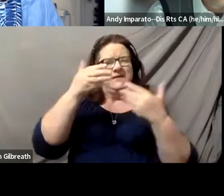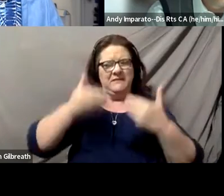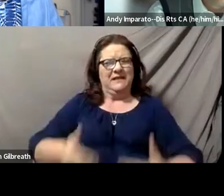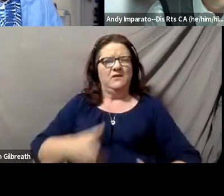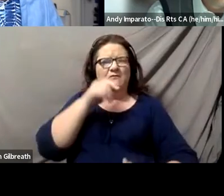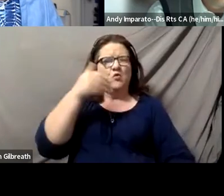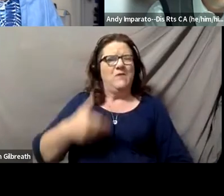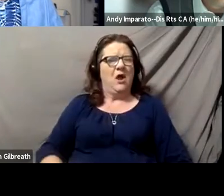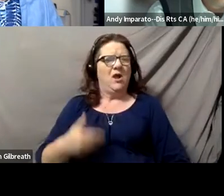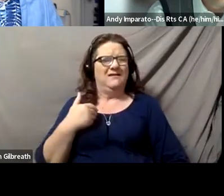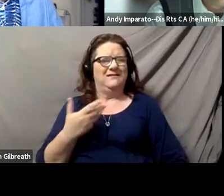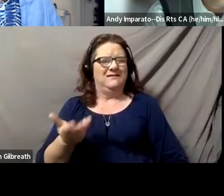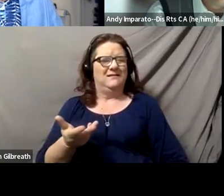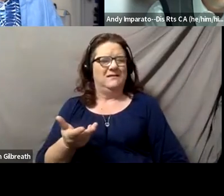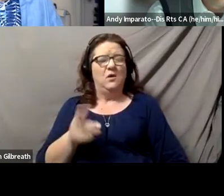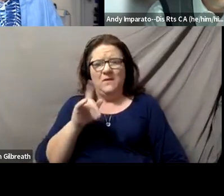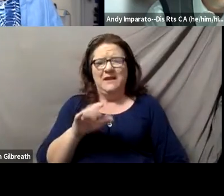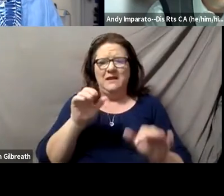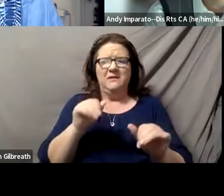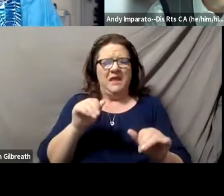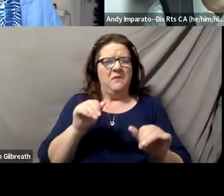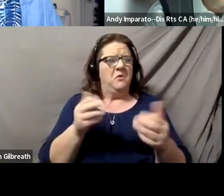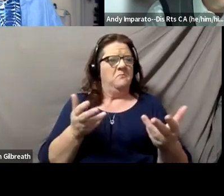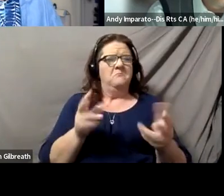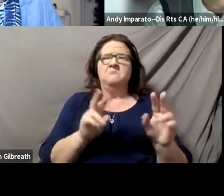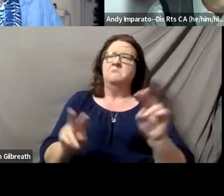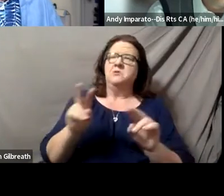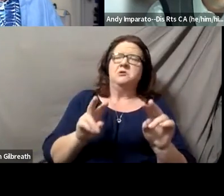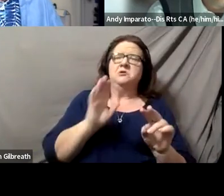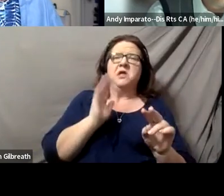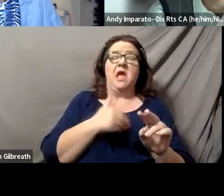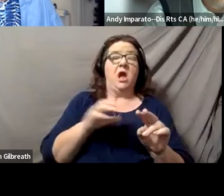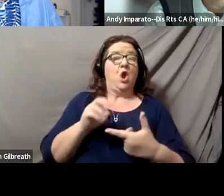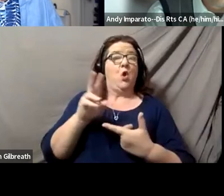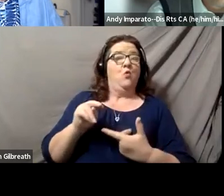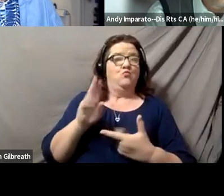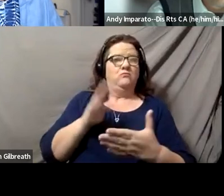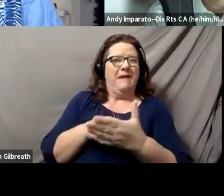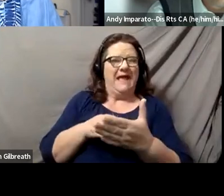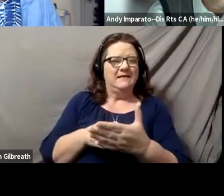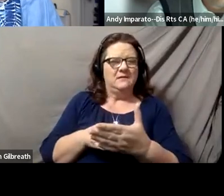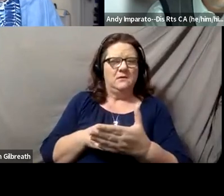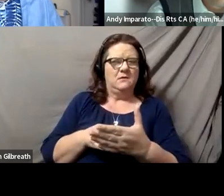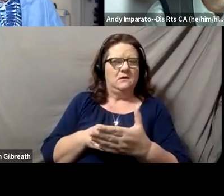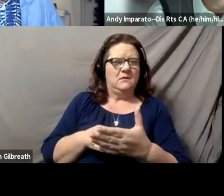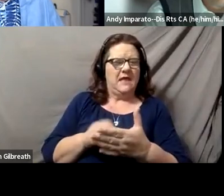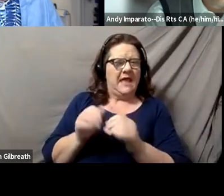and we need to be able to look at what our own biases are, what we bring to the table and how to address those.